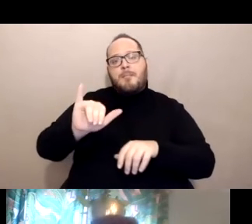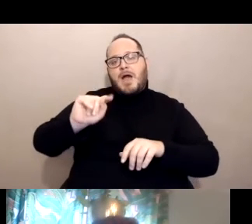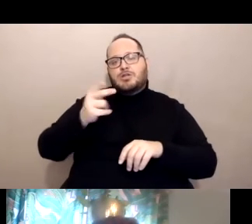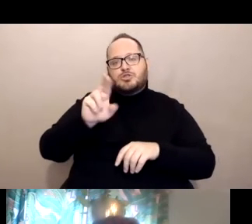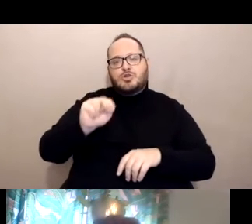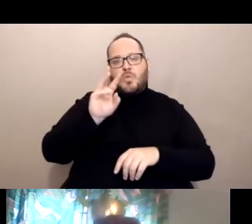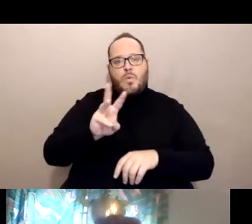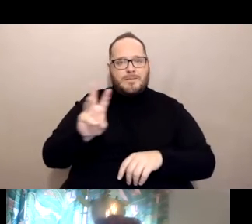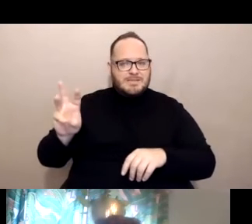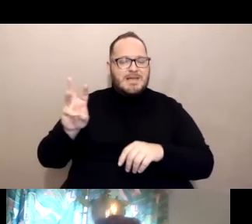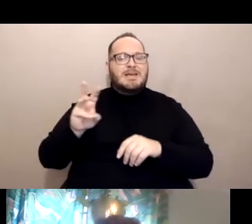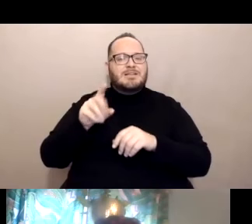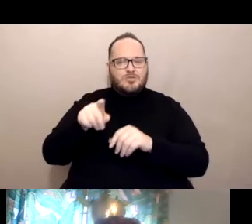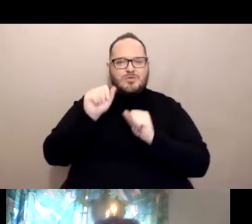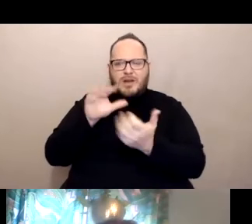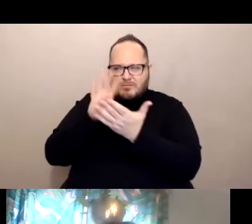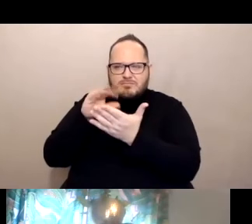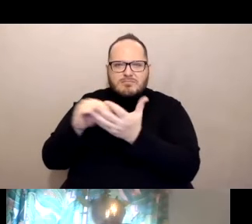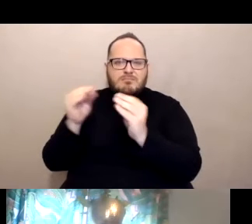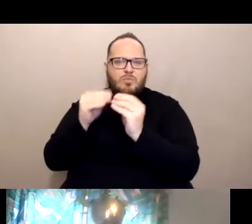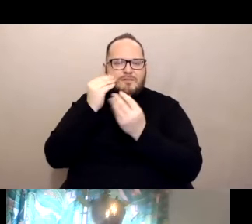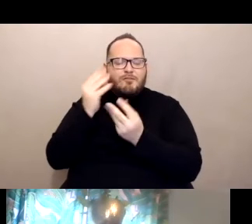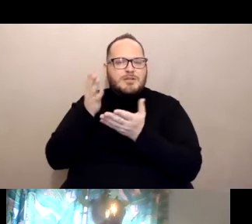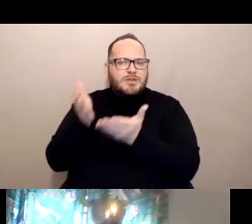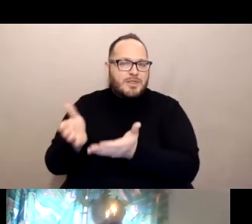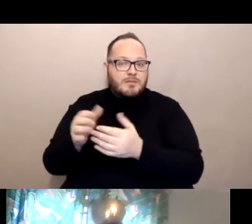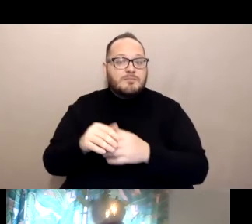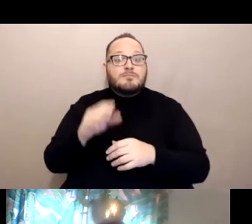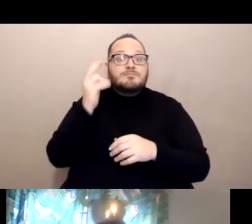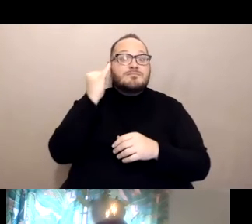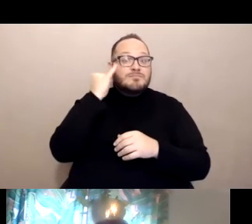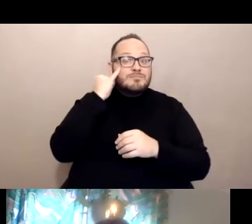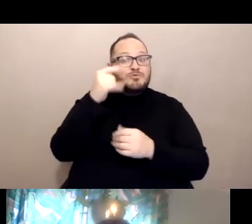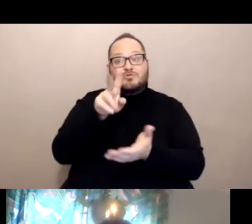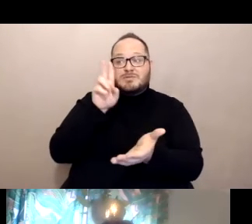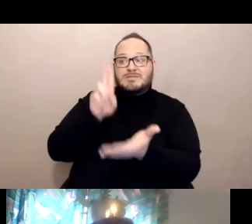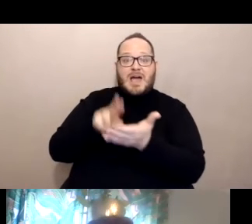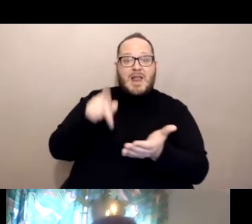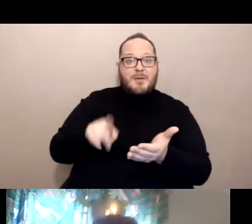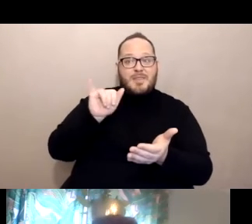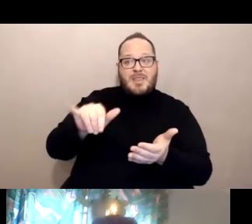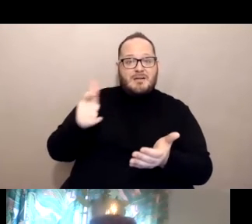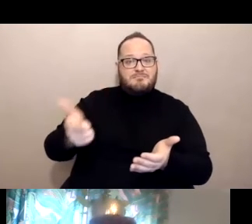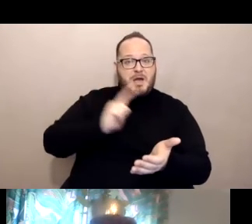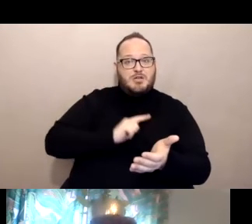in order to get more information. But even if you sign up for the my turn website to say that I want to get vaccinated